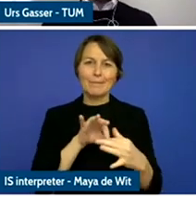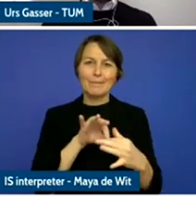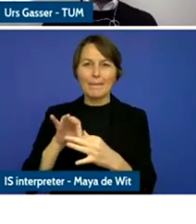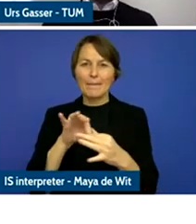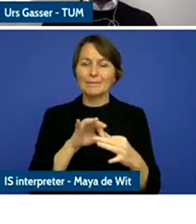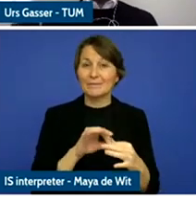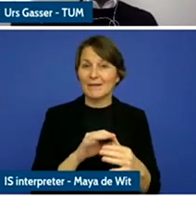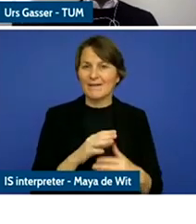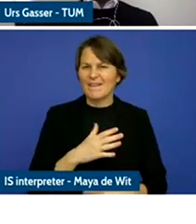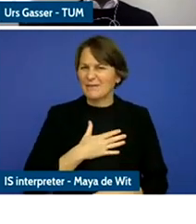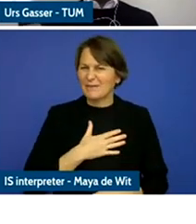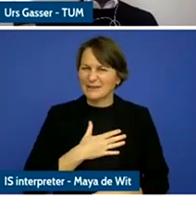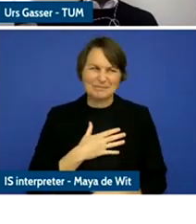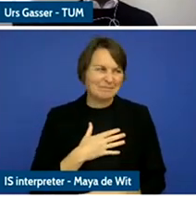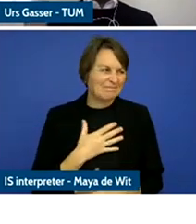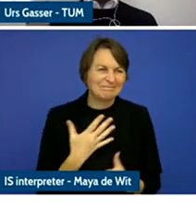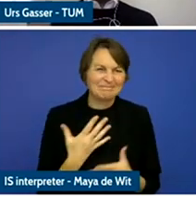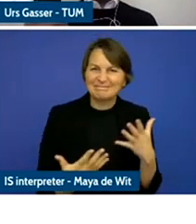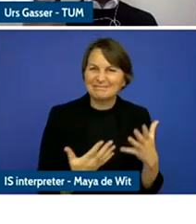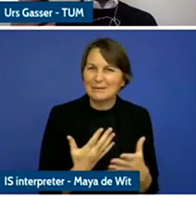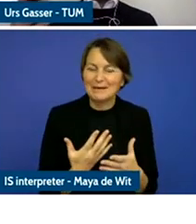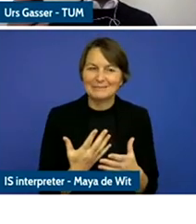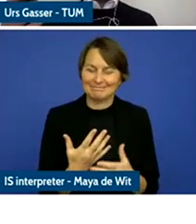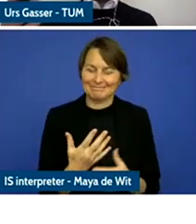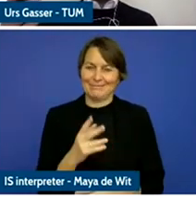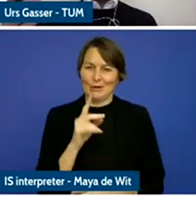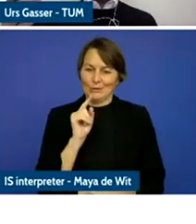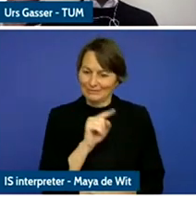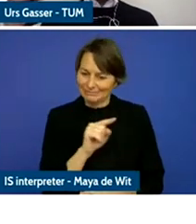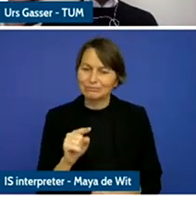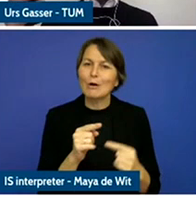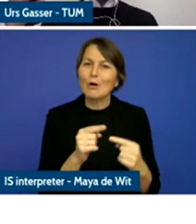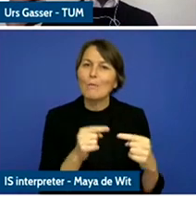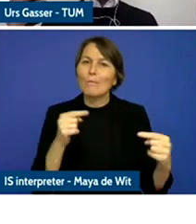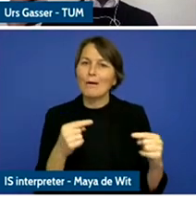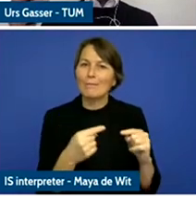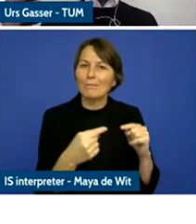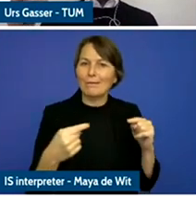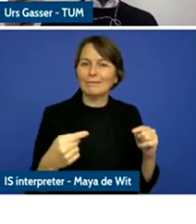We know from focus groups that some young people, really want to reduce the time